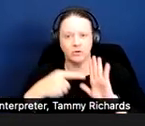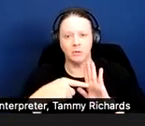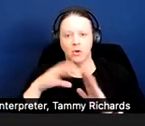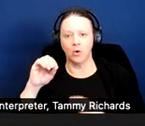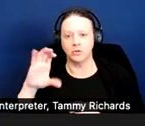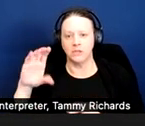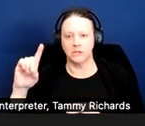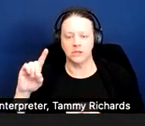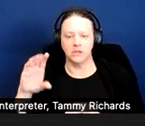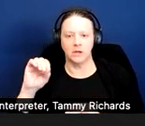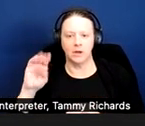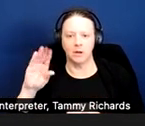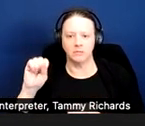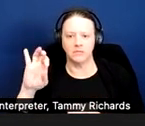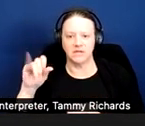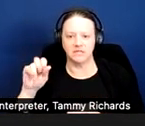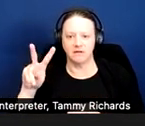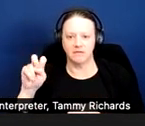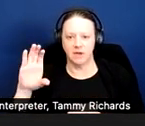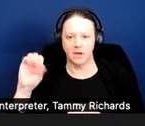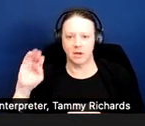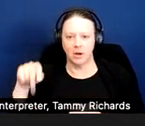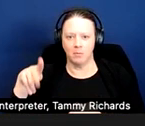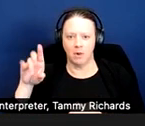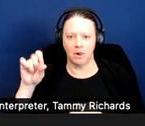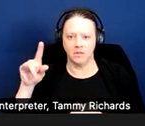Next page.